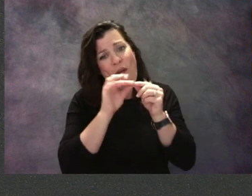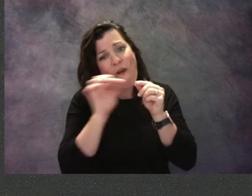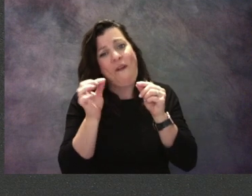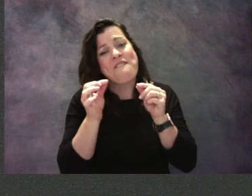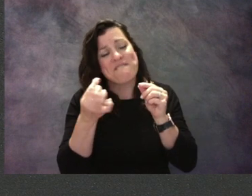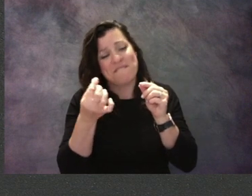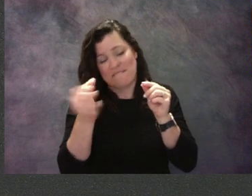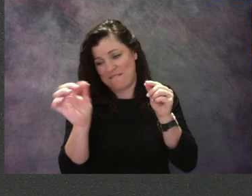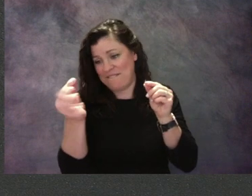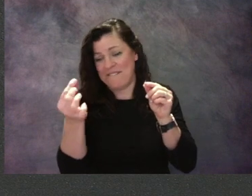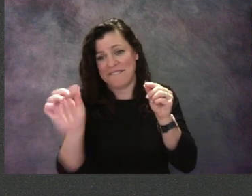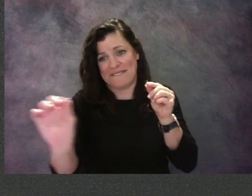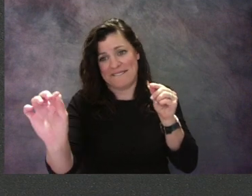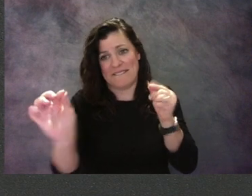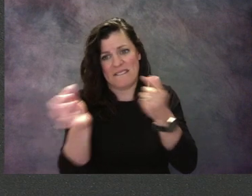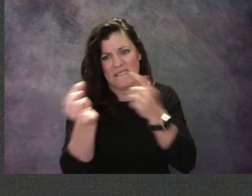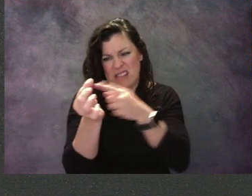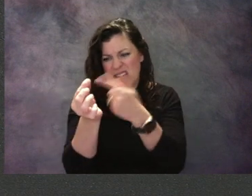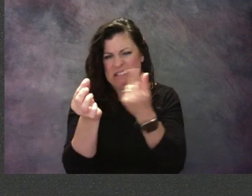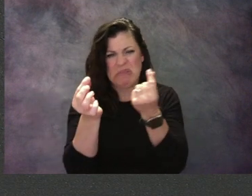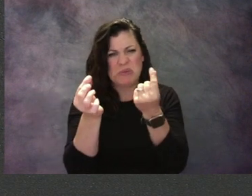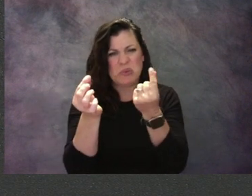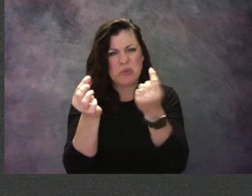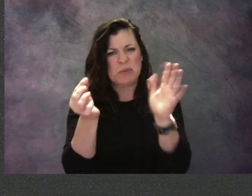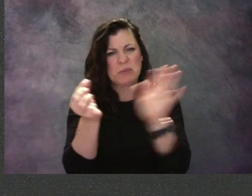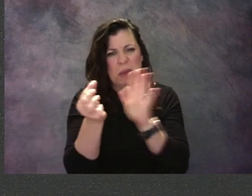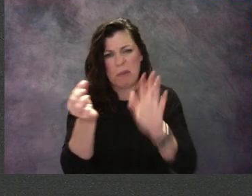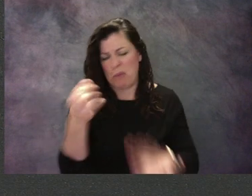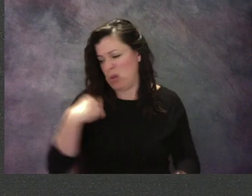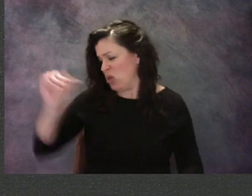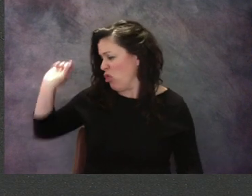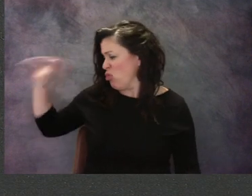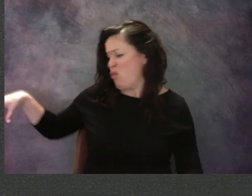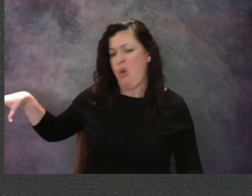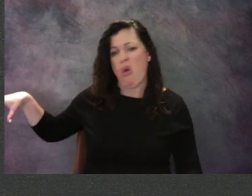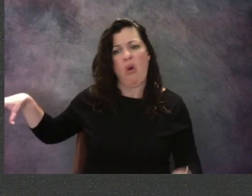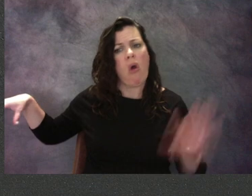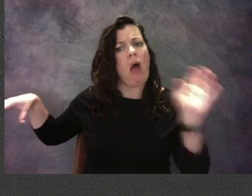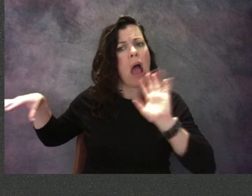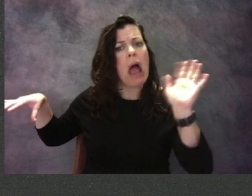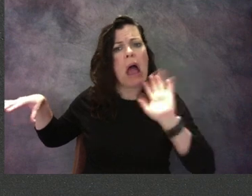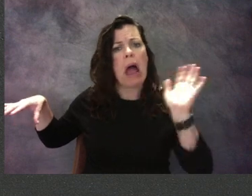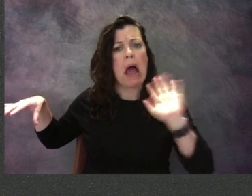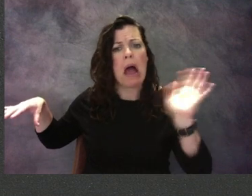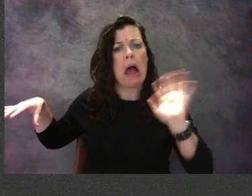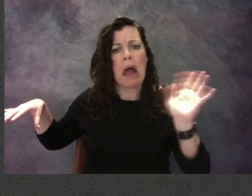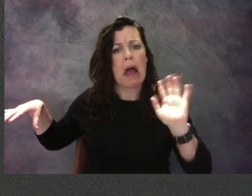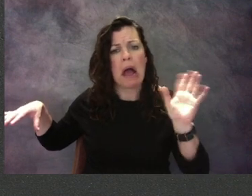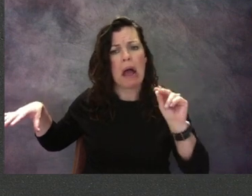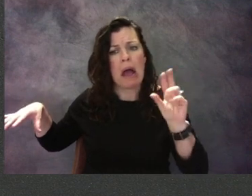And what do you suppose you should do with this garbage? Would you go ahead and throw it on the floor or would you make a little pile